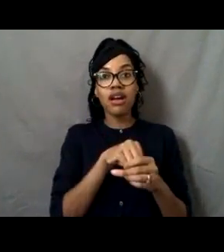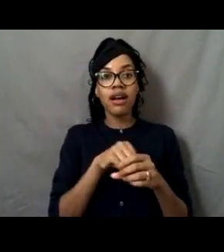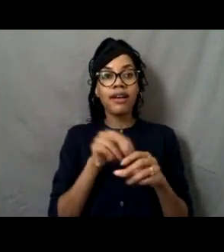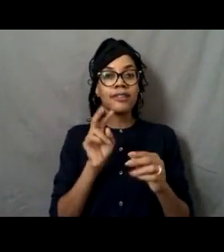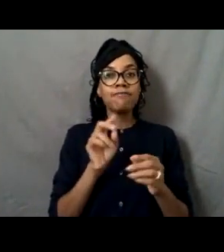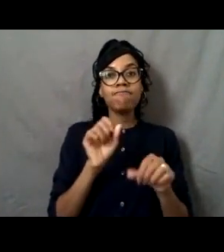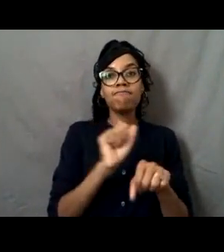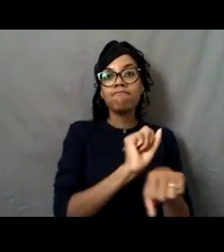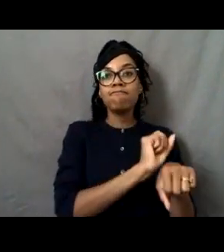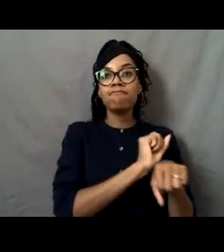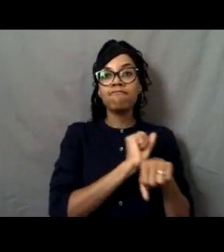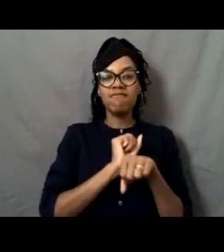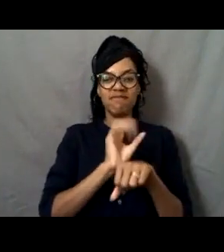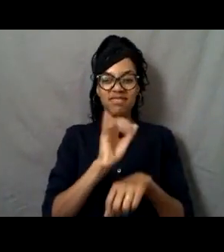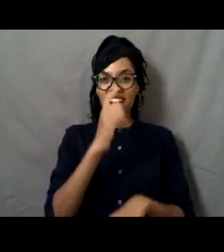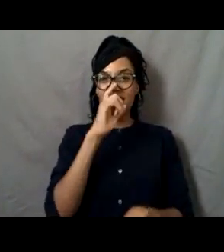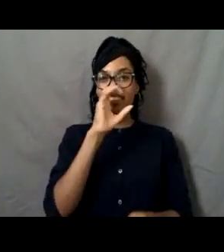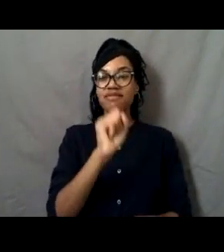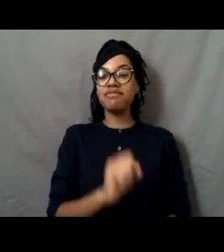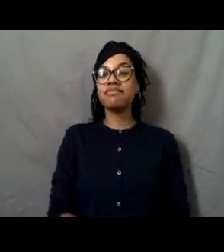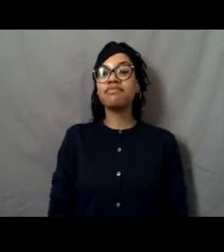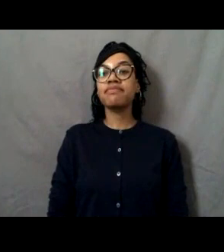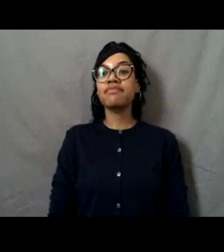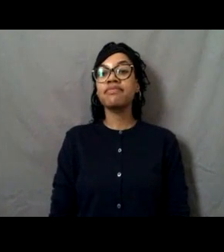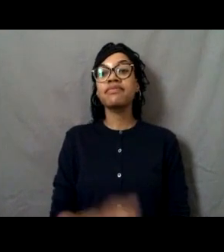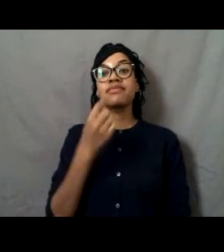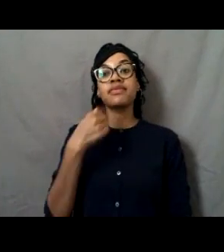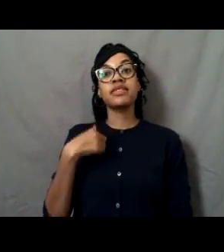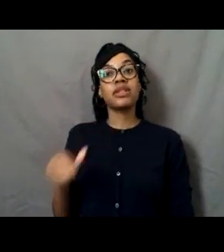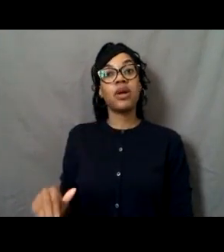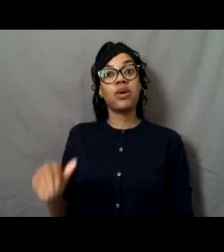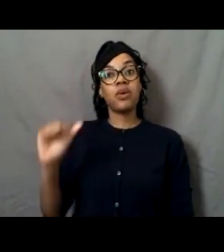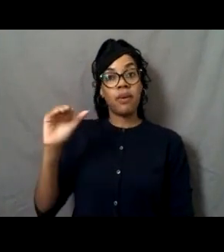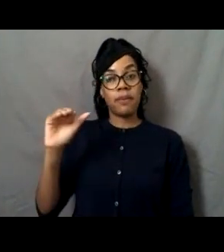I grew up listening to sea stories from my grandfather.